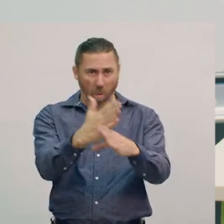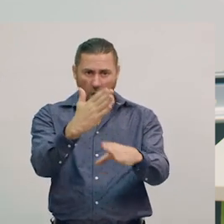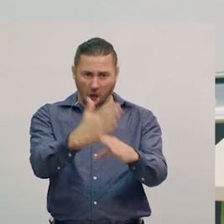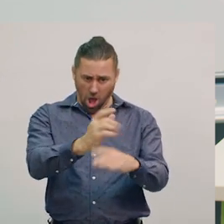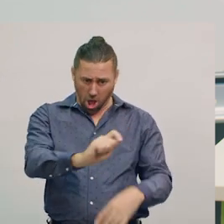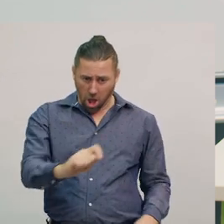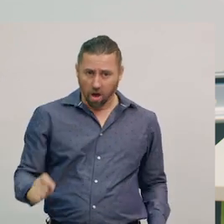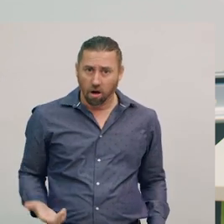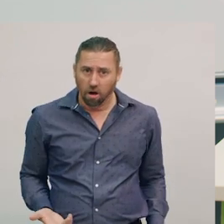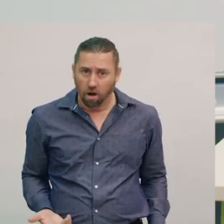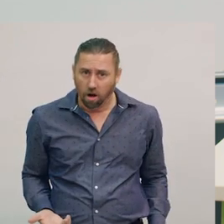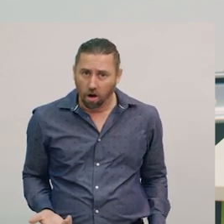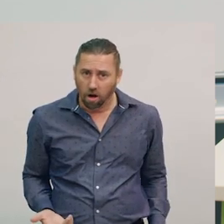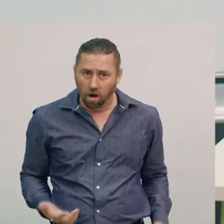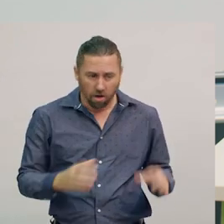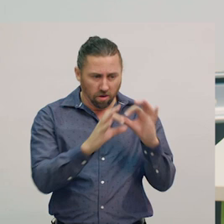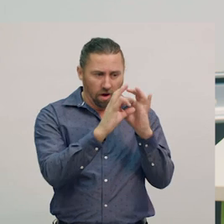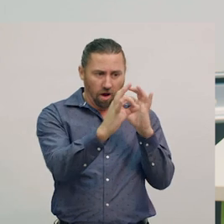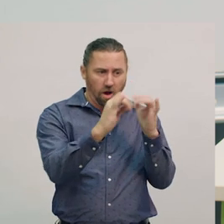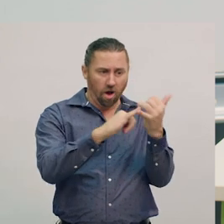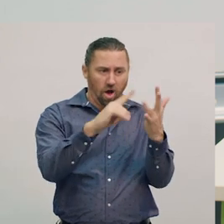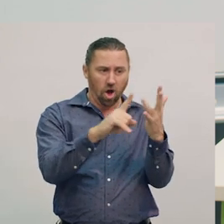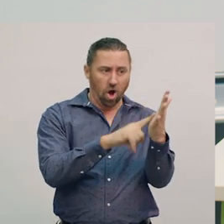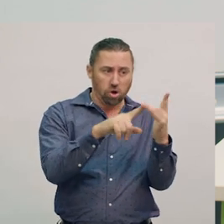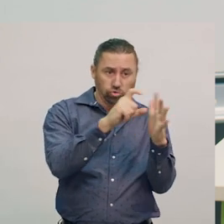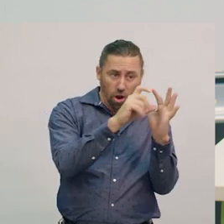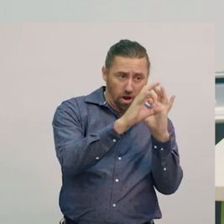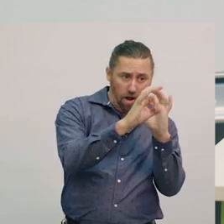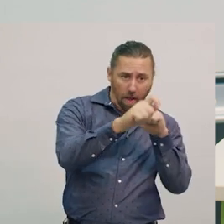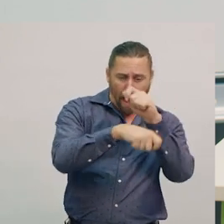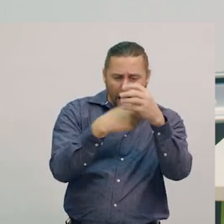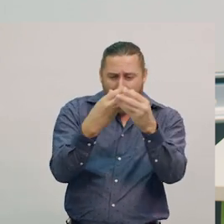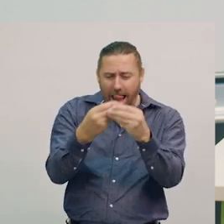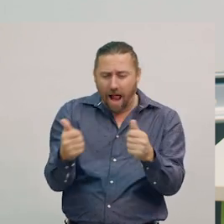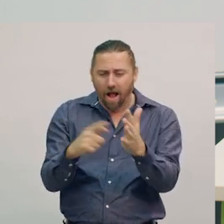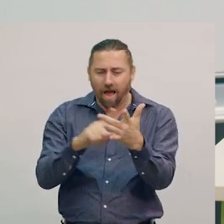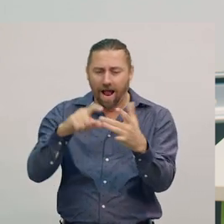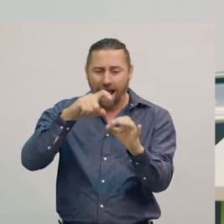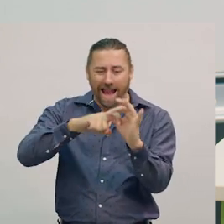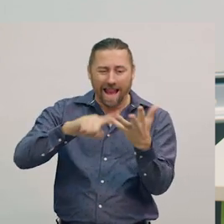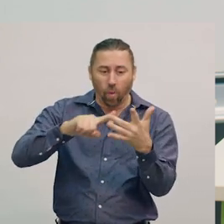So we changed the crayon from solid to liquid, and then back to solid again.